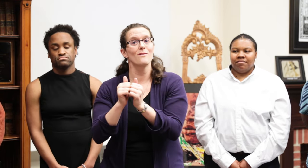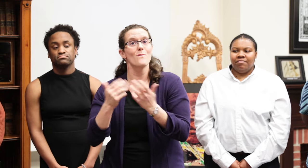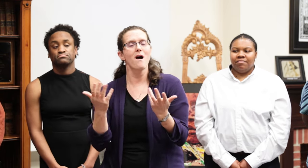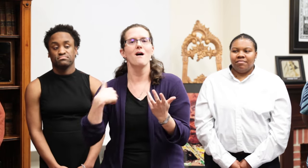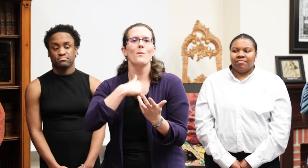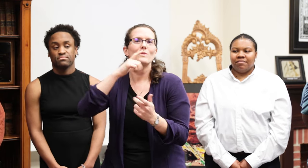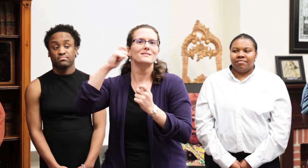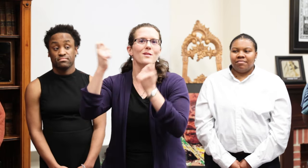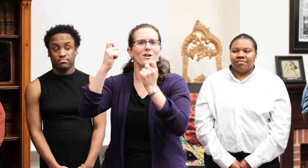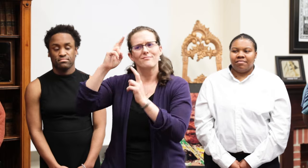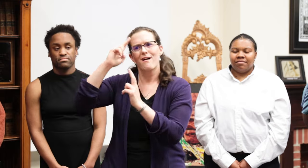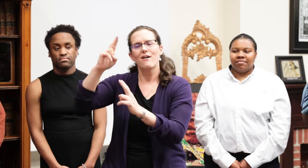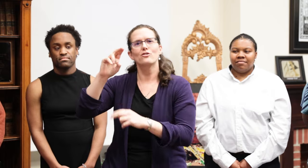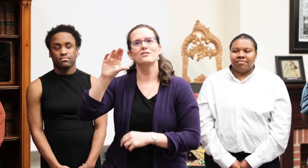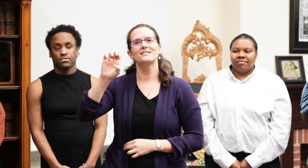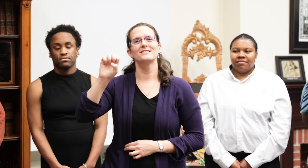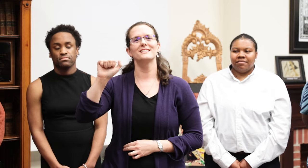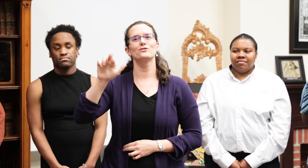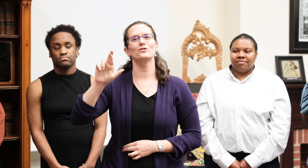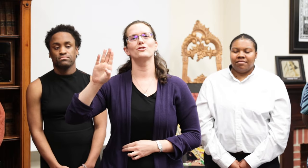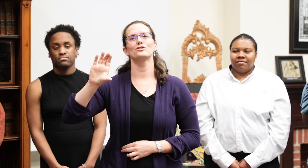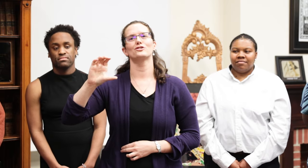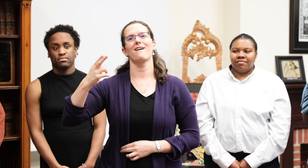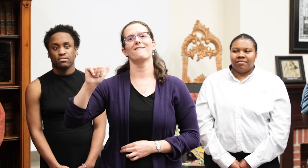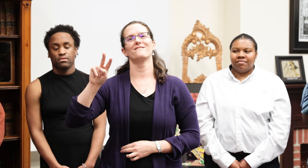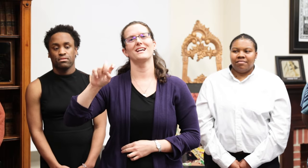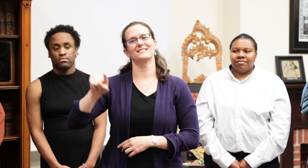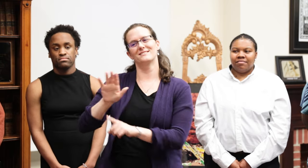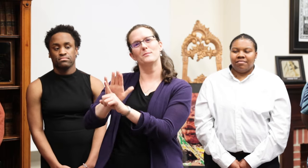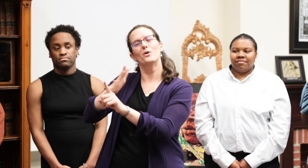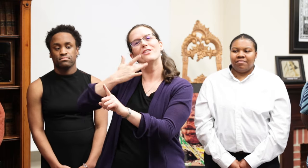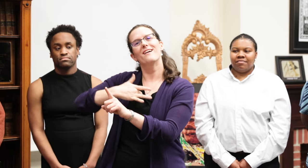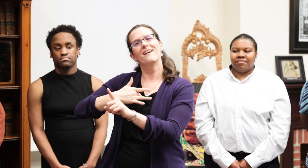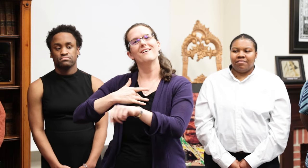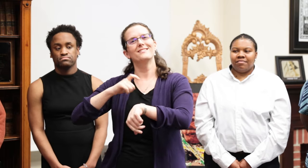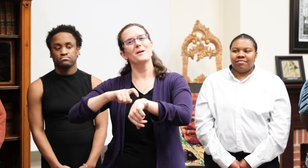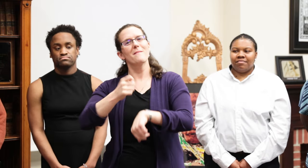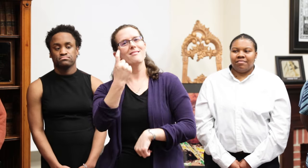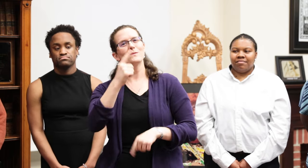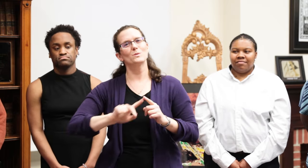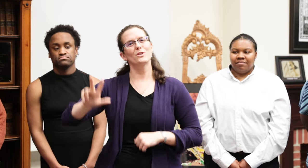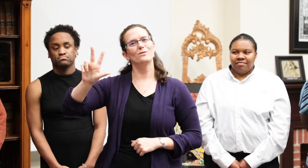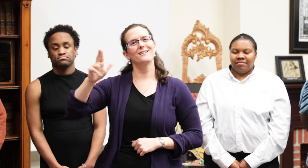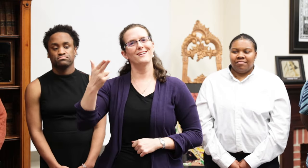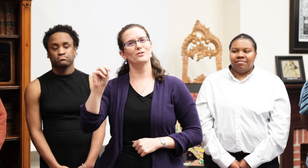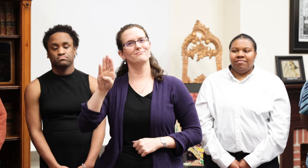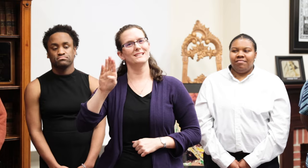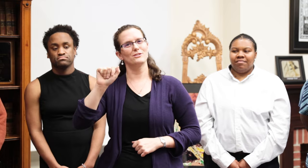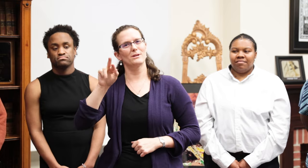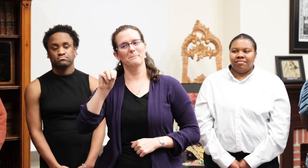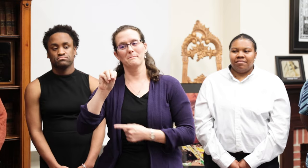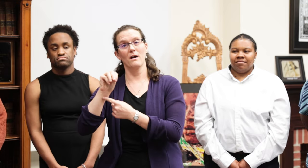ODES’ celebration event to honor Cesar Chavez’s birthday from 11 am-3 pm in the HMB Atrium.